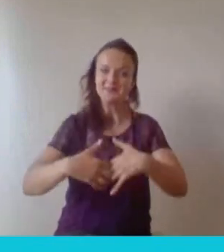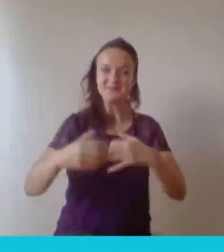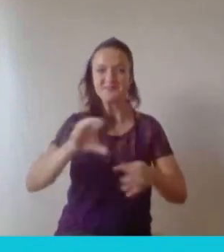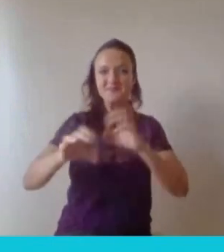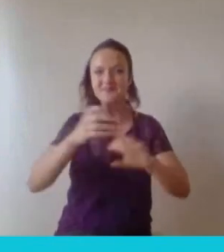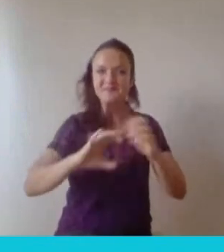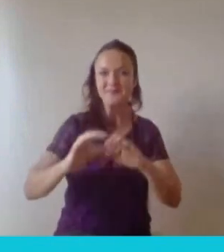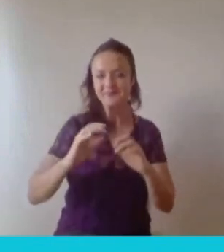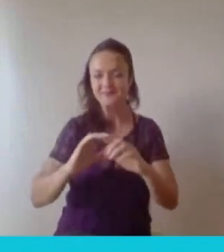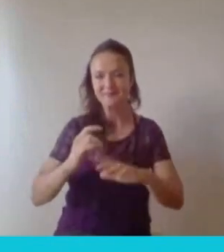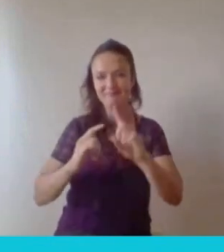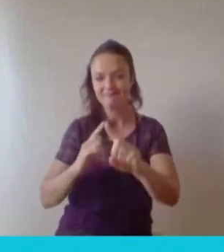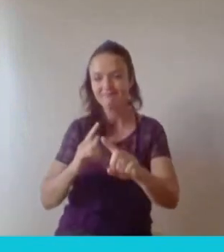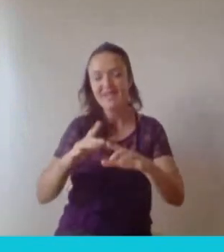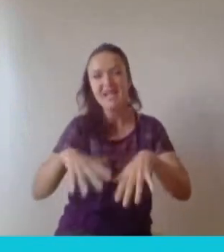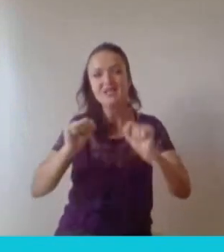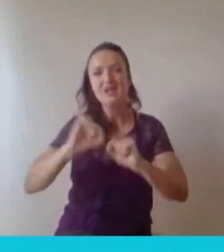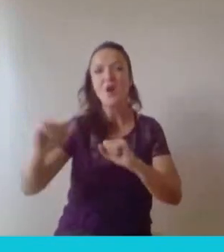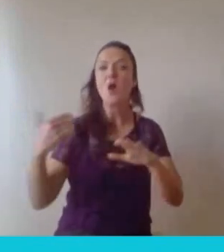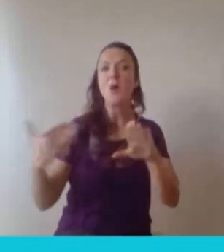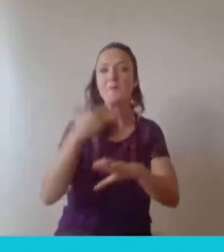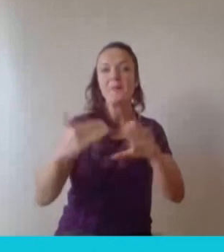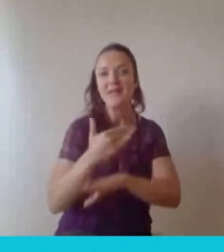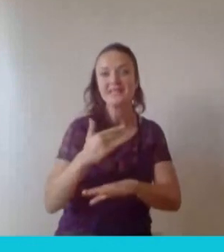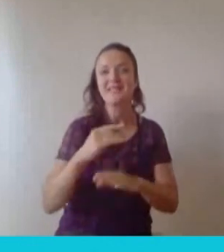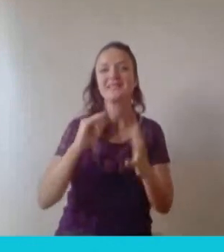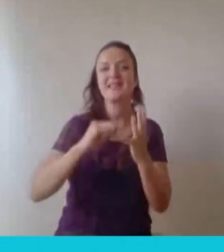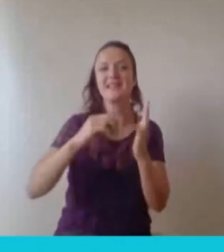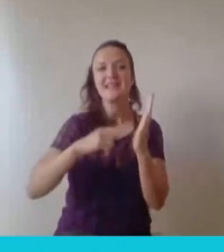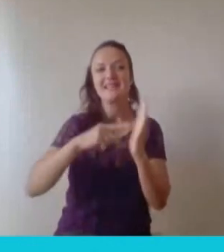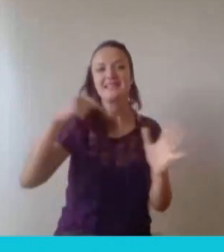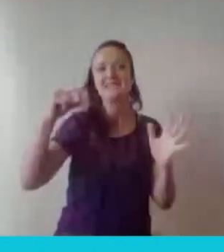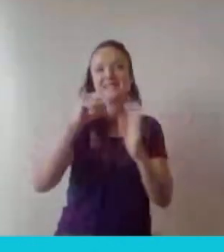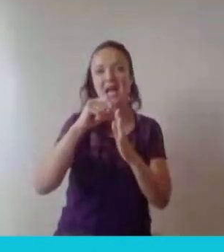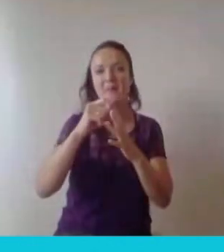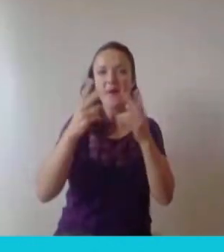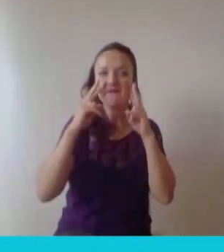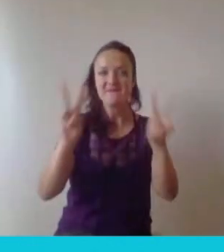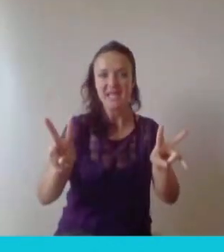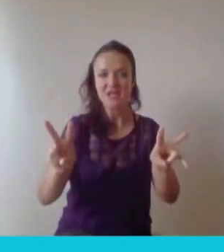offer visual search for fashion retailers and publishers across both mobile and web. Being so early in the journey of the